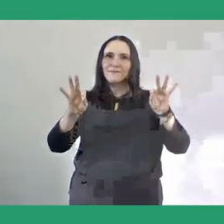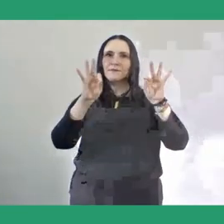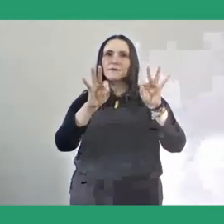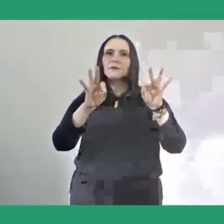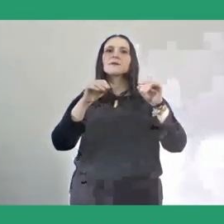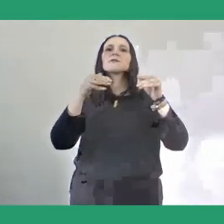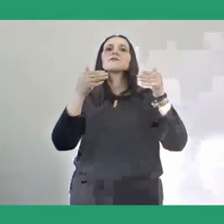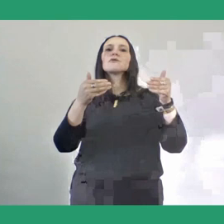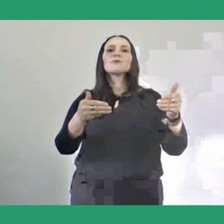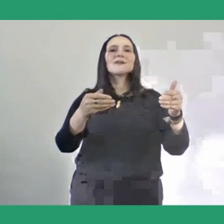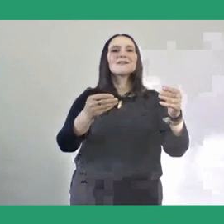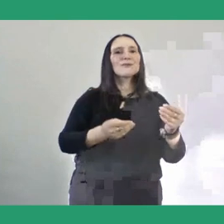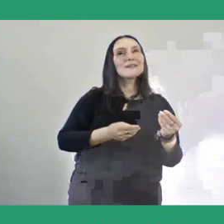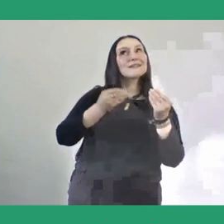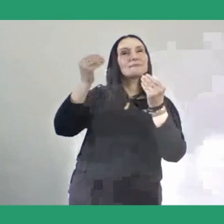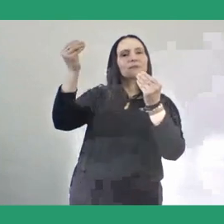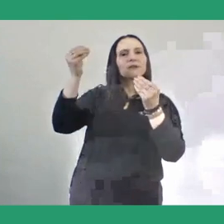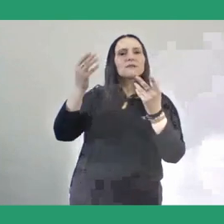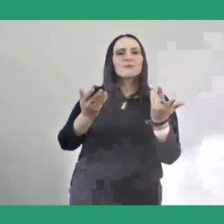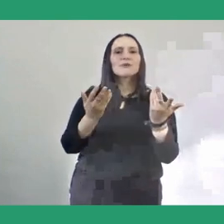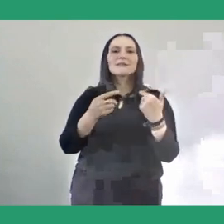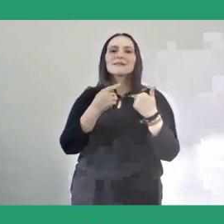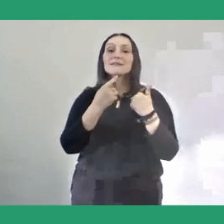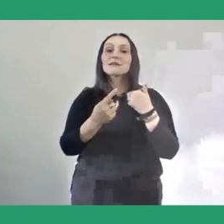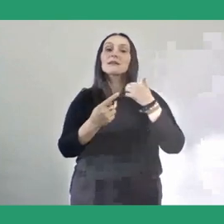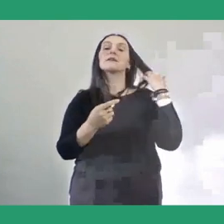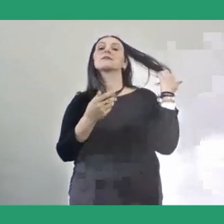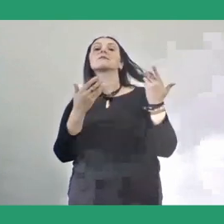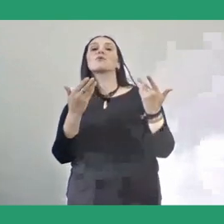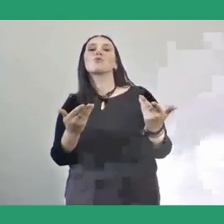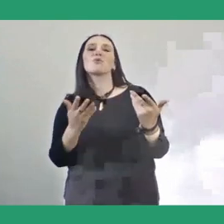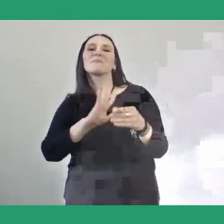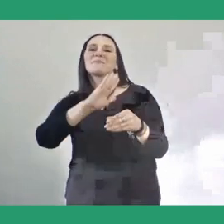So really it's not about image, but the beliefs that we put in it